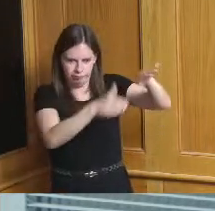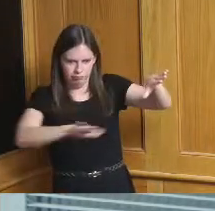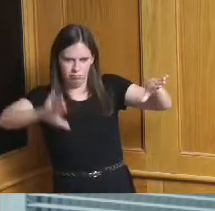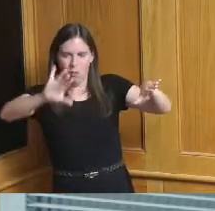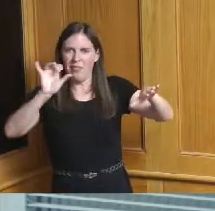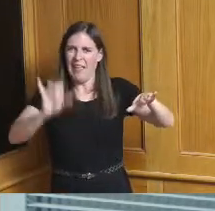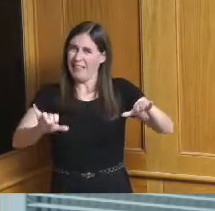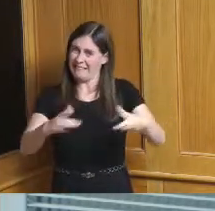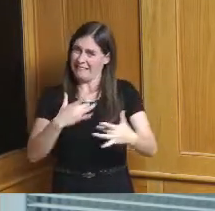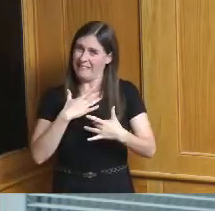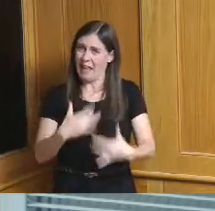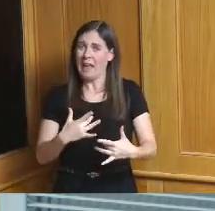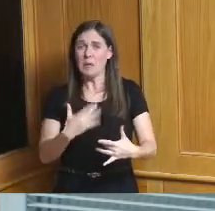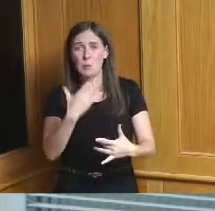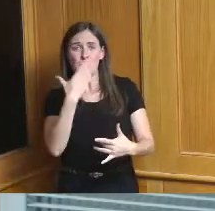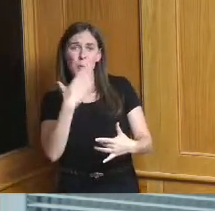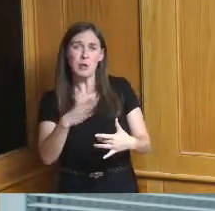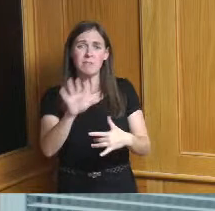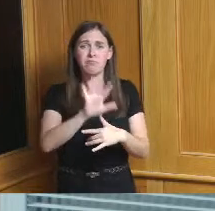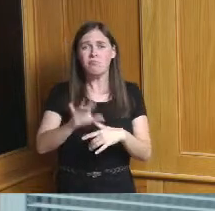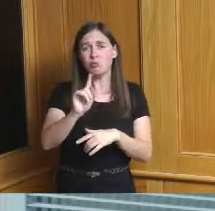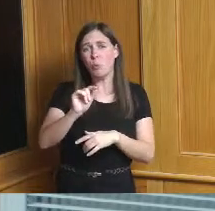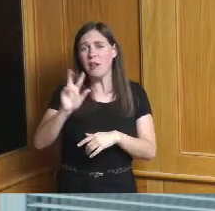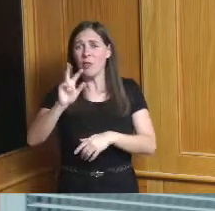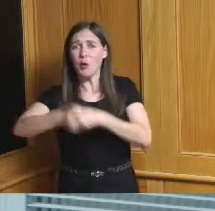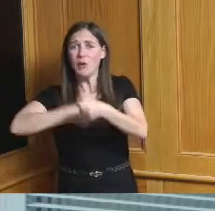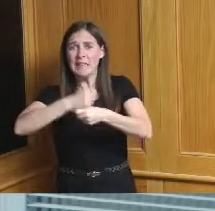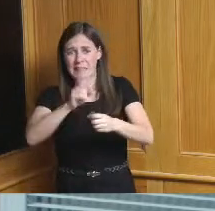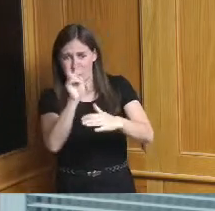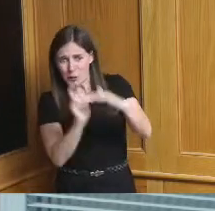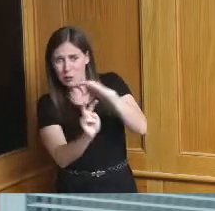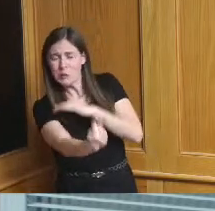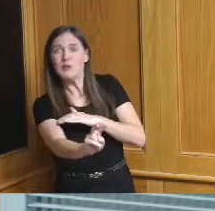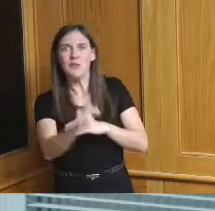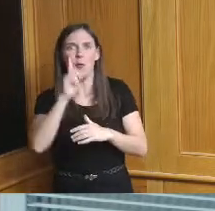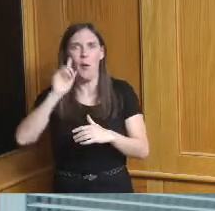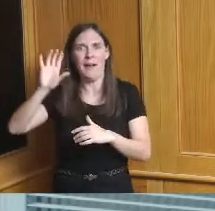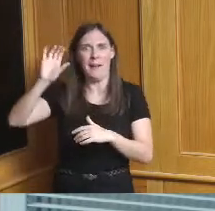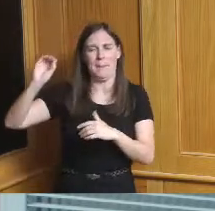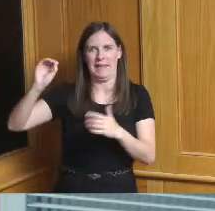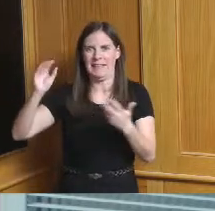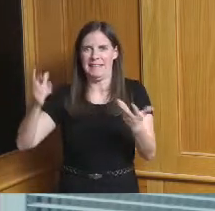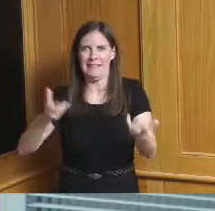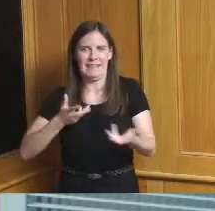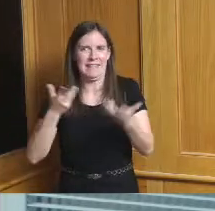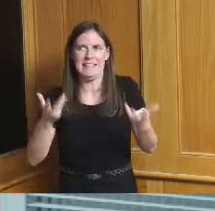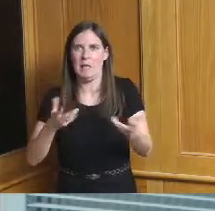20 to 30 years in terms of the kinds of things that companies have to do around insurance and